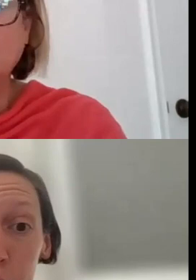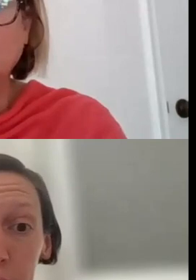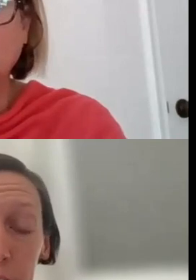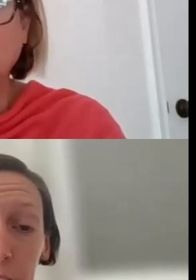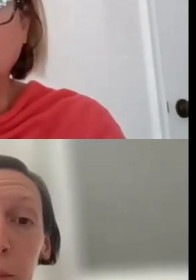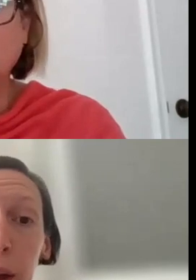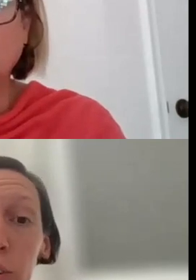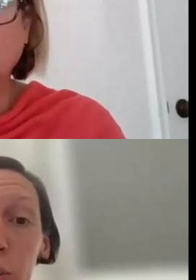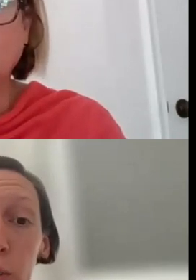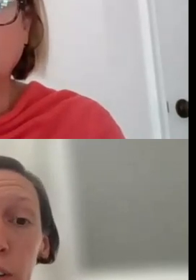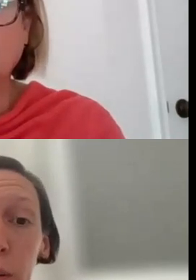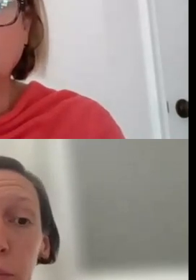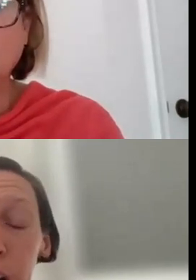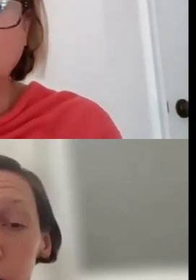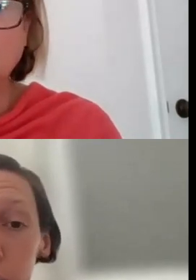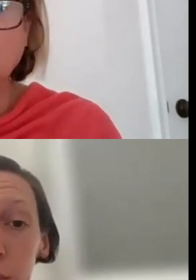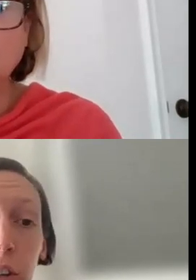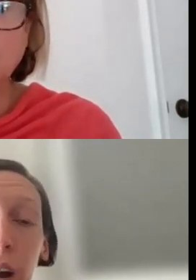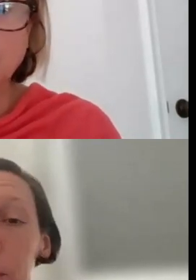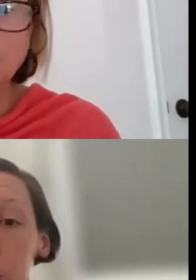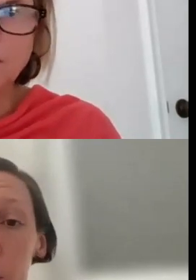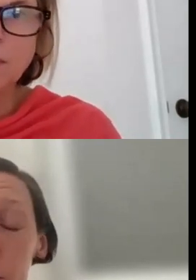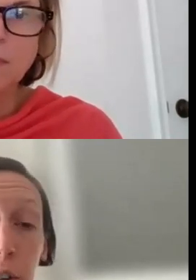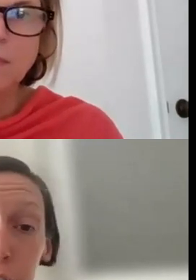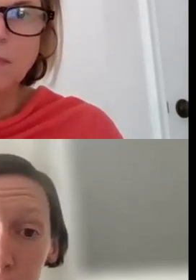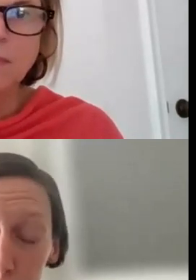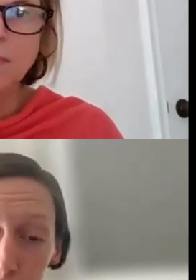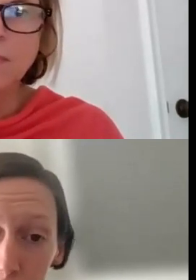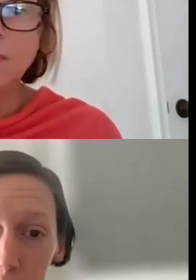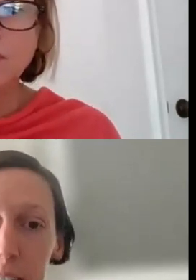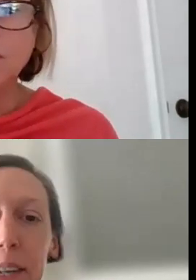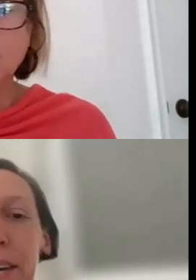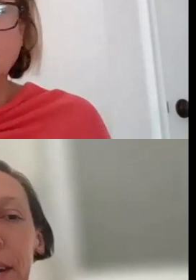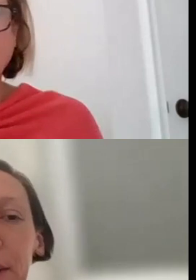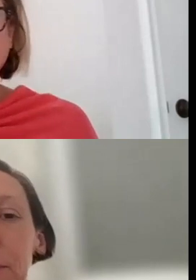ANYTHING ABOUT YOUR PROJECT OR YOUR APPLICATION OR YOUR COMMUNITY.